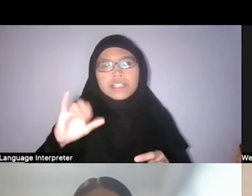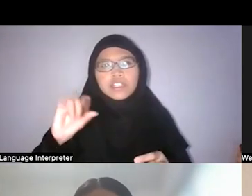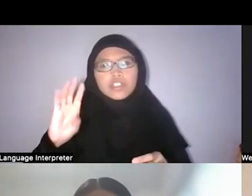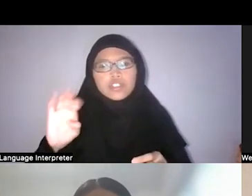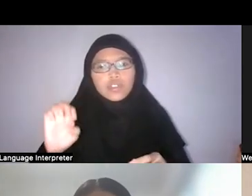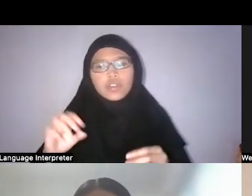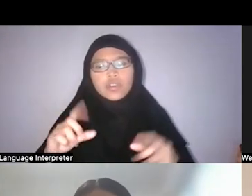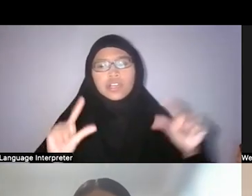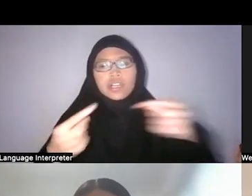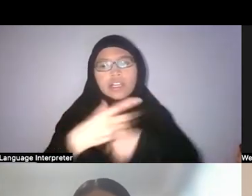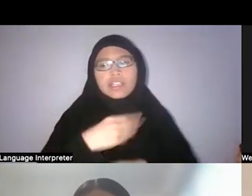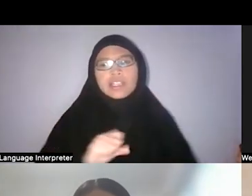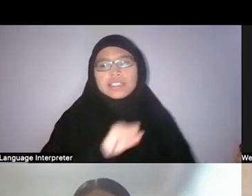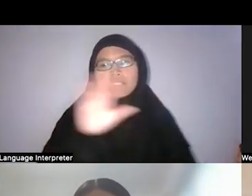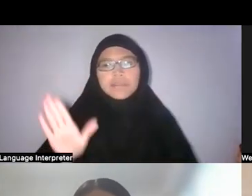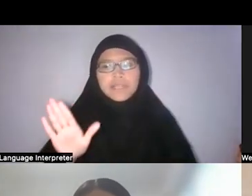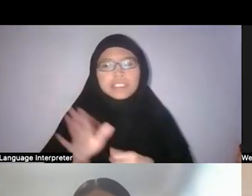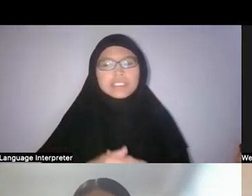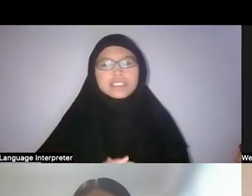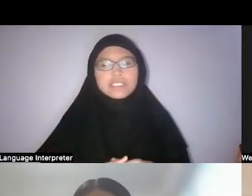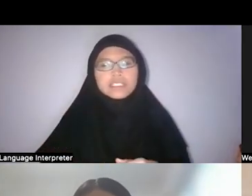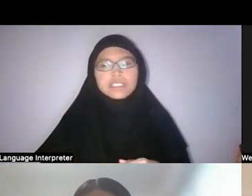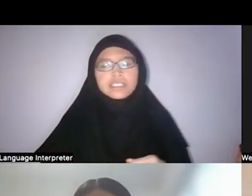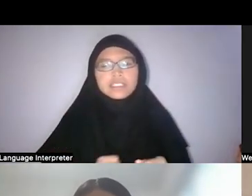Faris: Absolutely, absolutely. Thank you. Khairulddin?